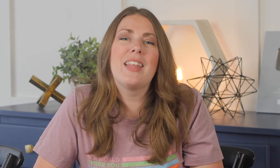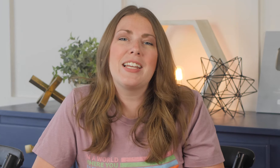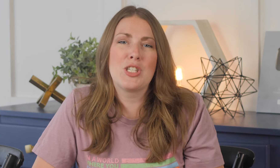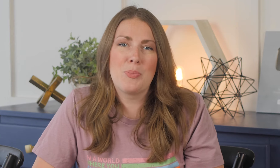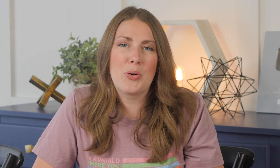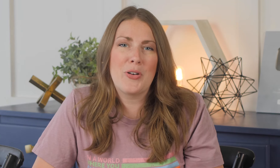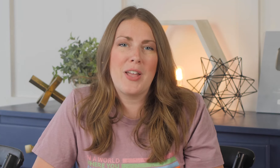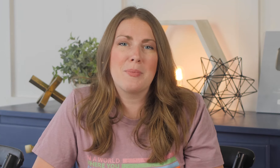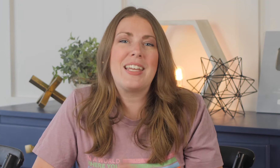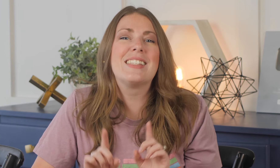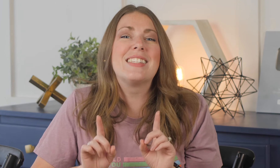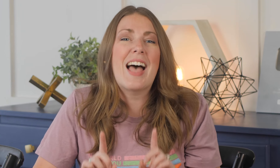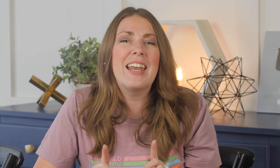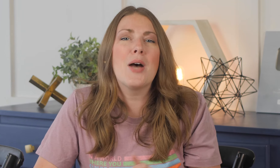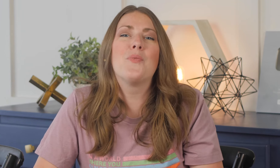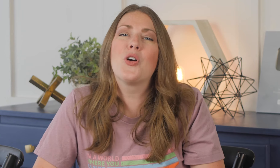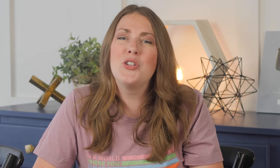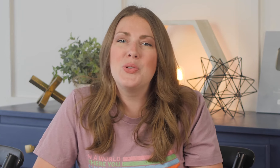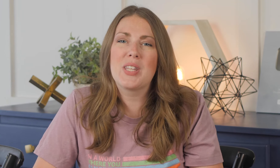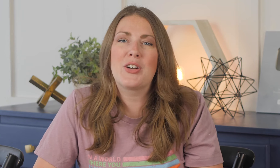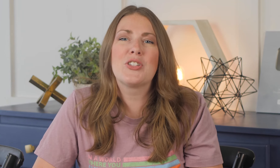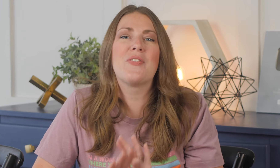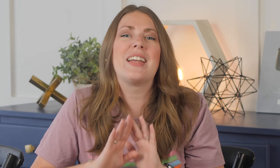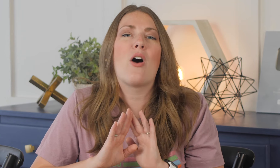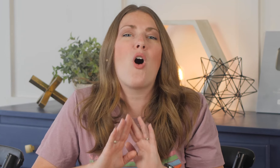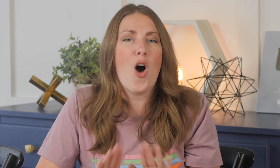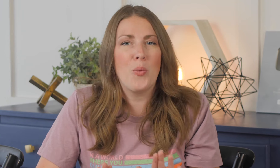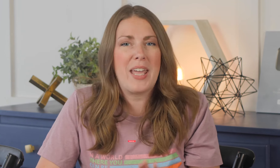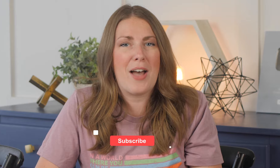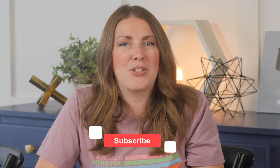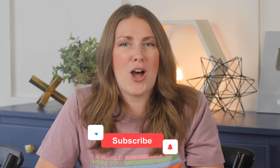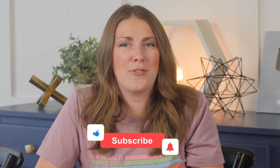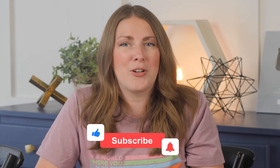like to support our family, sign up for our newsletter to find out all we have to offer.